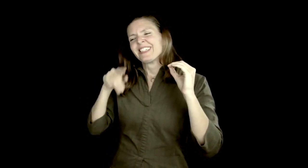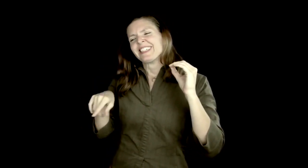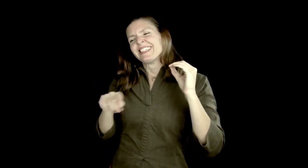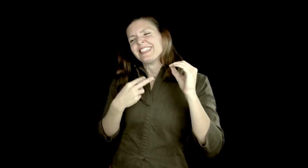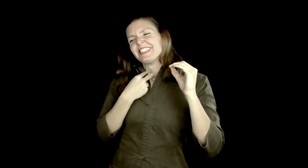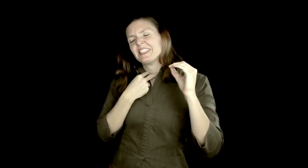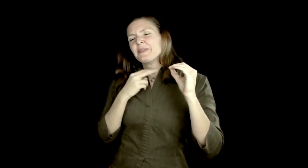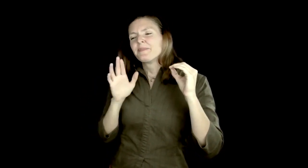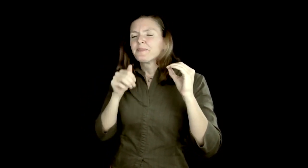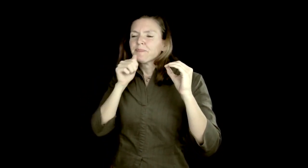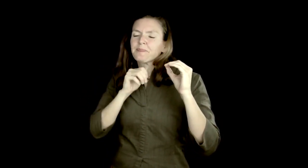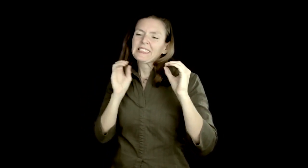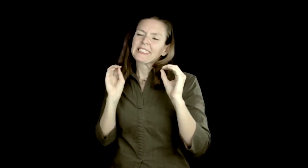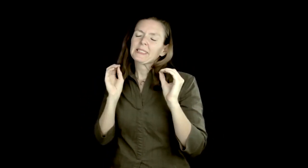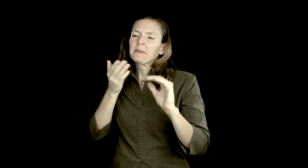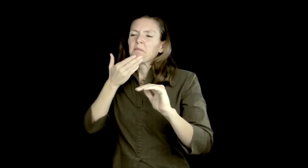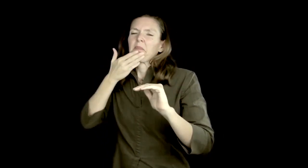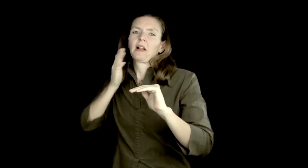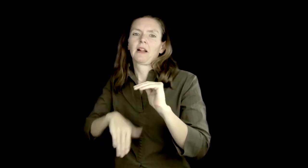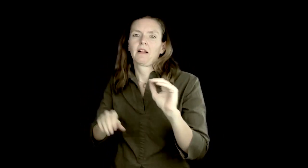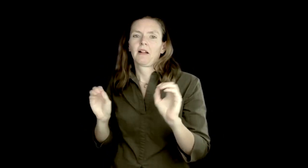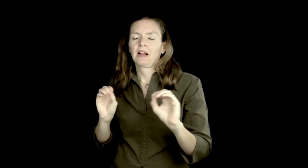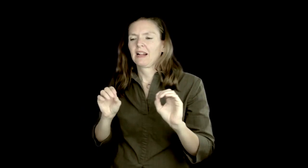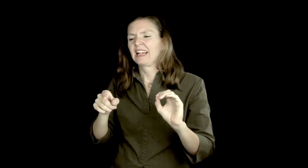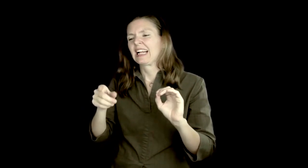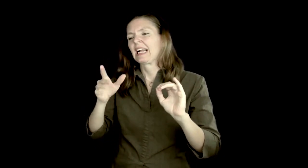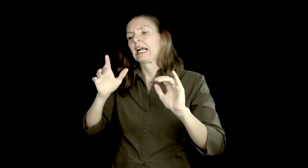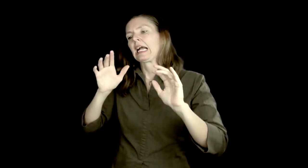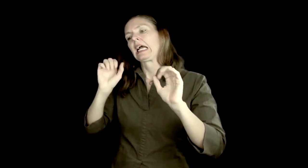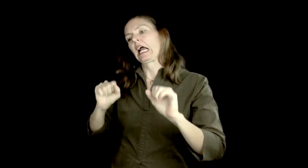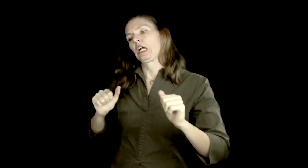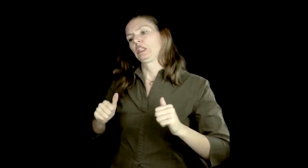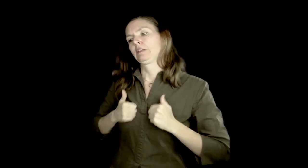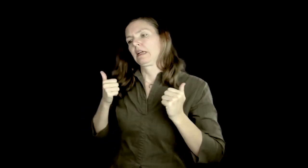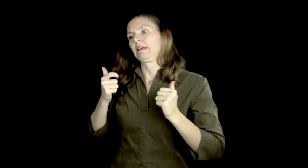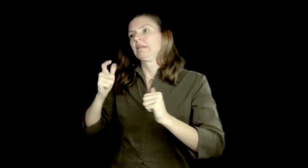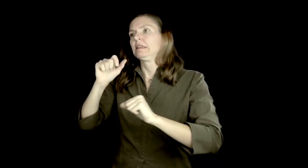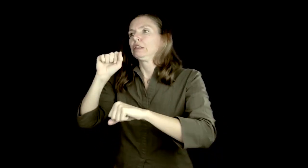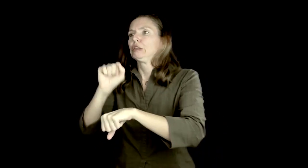As teachers enter classrooms to teach deaf children, they are thinking, it's worthless teaching them, but might as well try... trying is better than not trying.